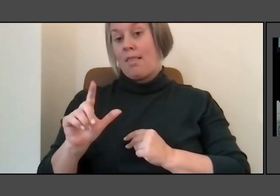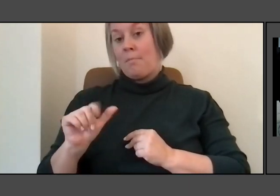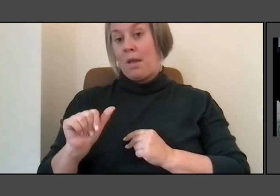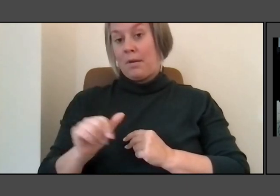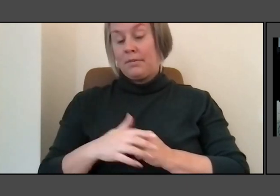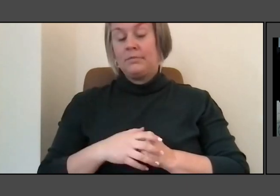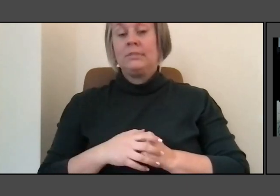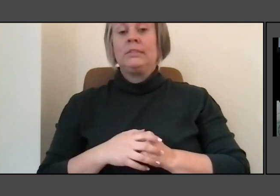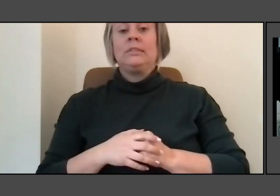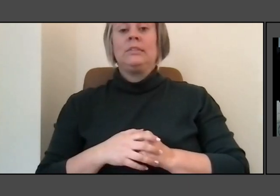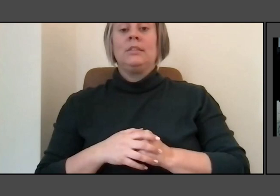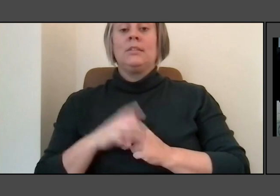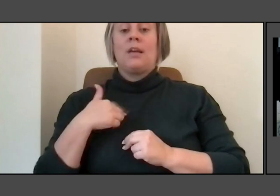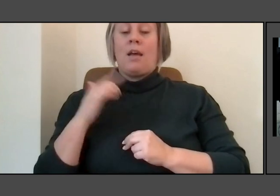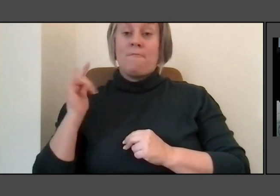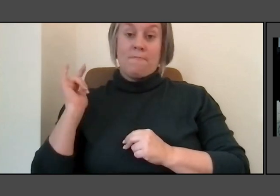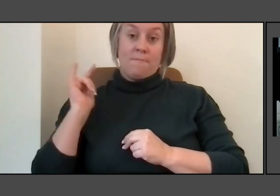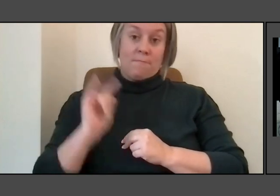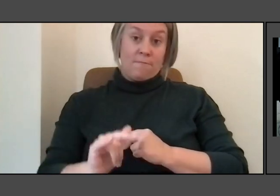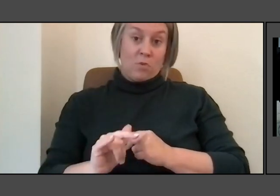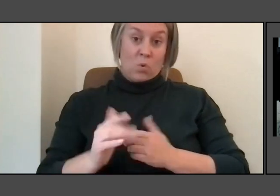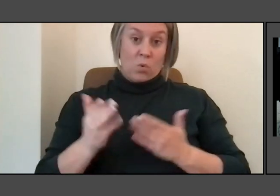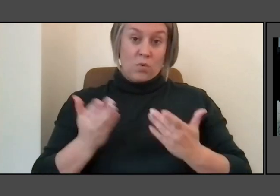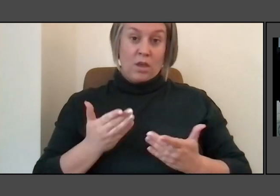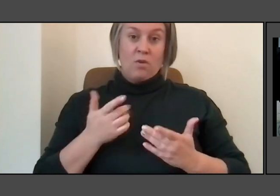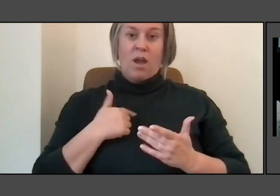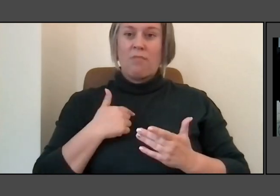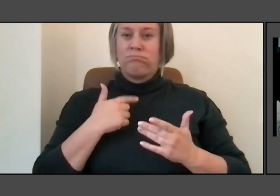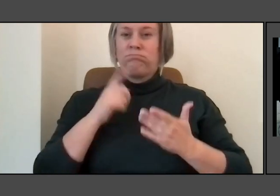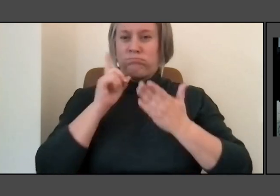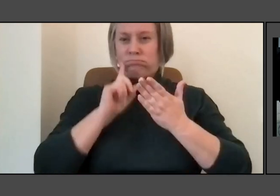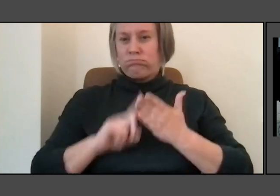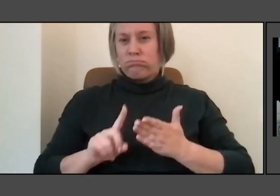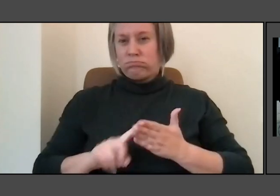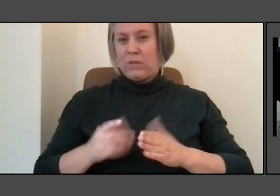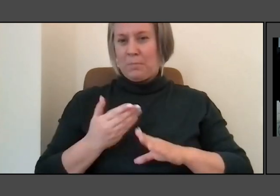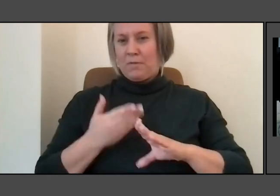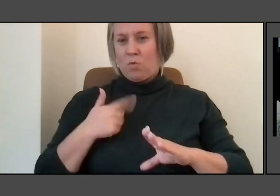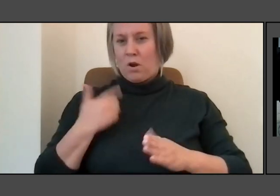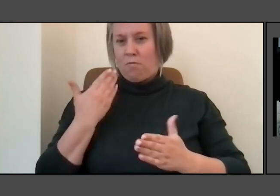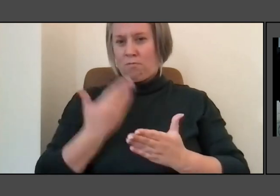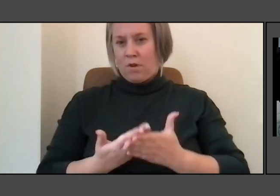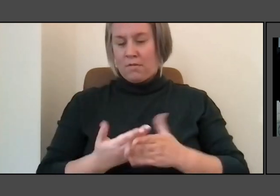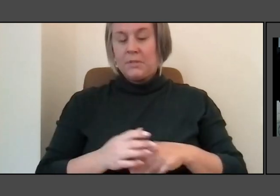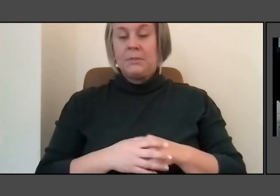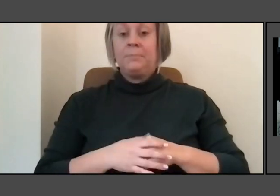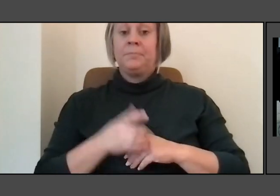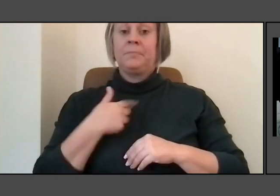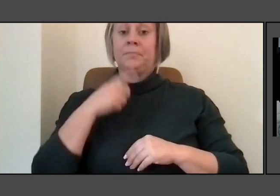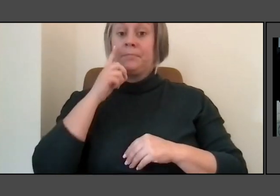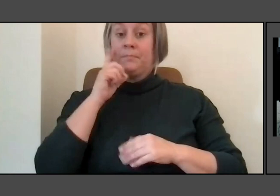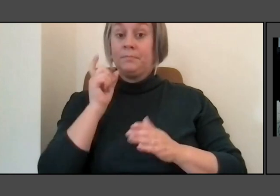I had done a certain amount of research before I went down there, and I had come across, you know, Martin Luther King Jr.